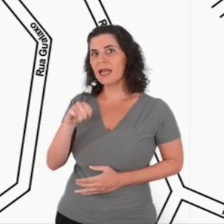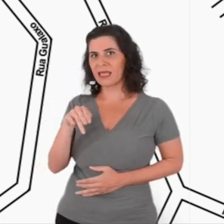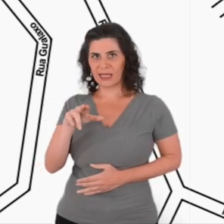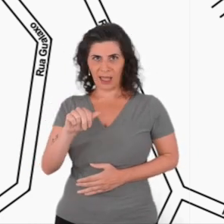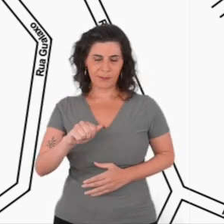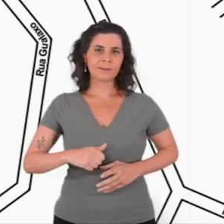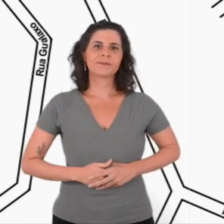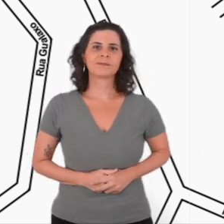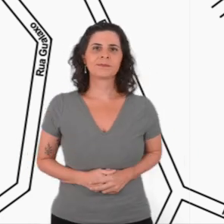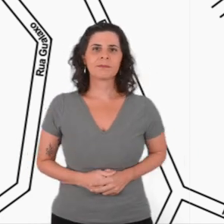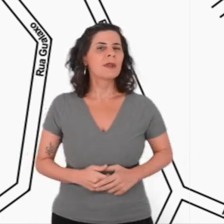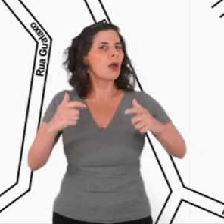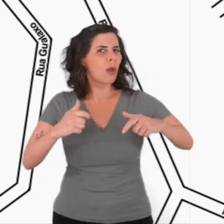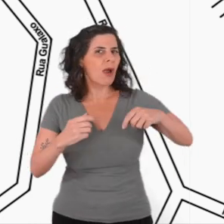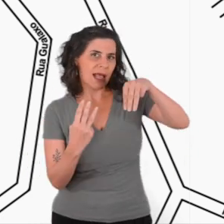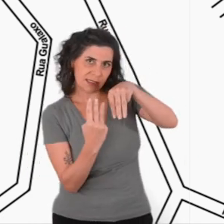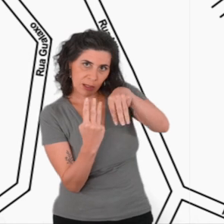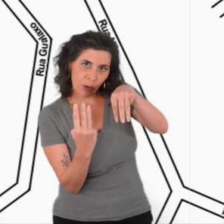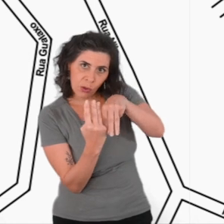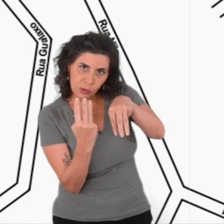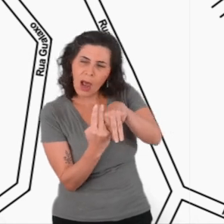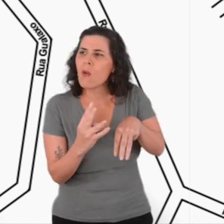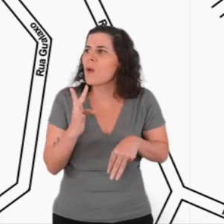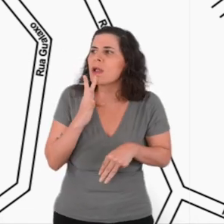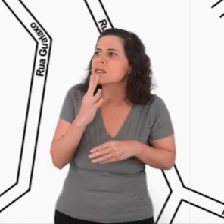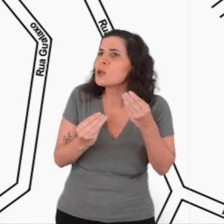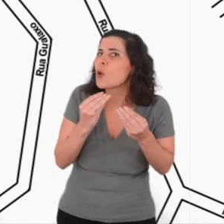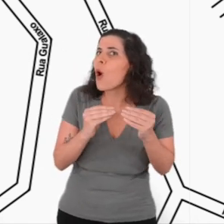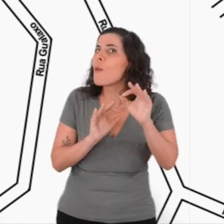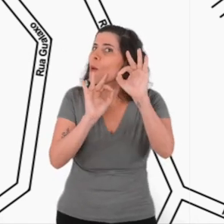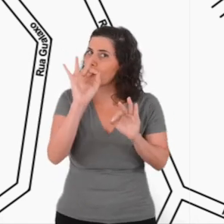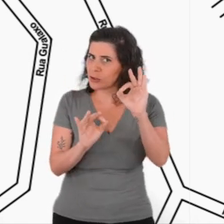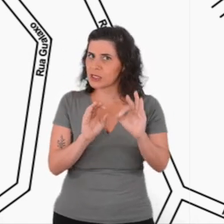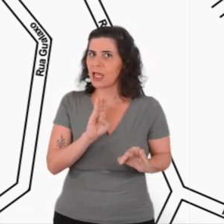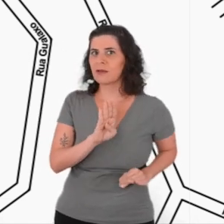We are here at the Cultural Center getting to know the blind.wiki project